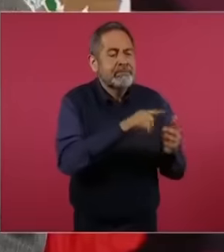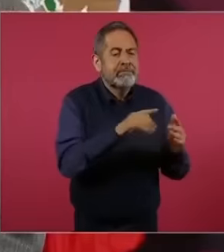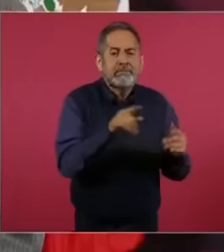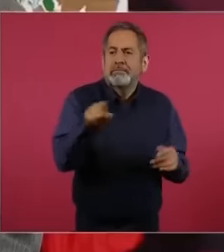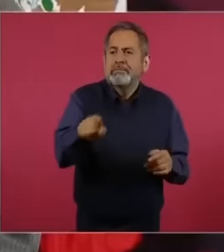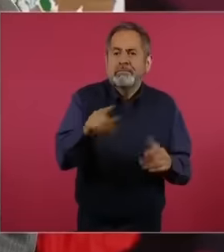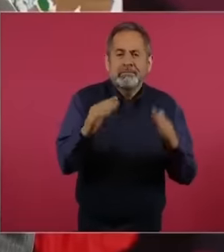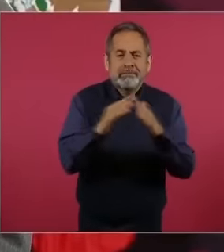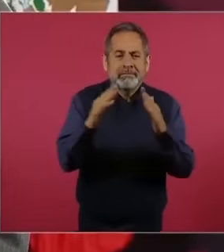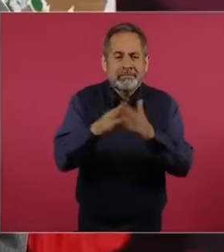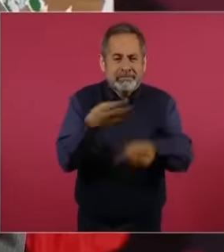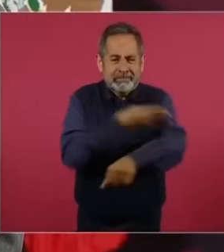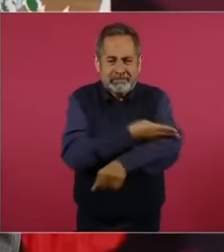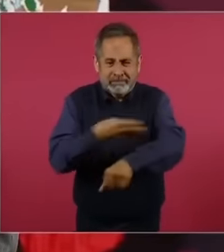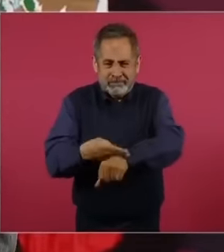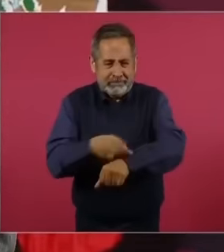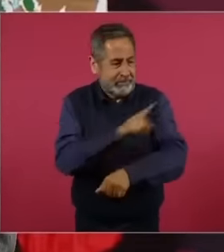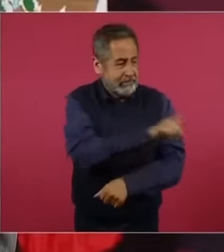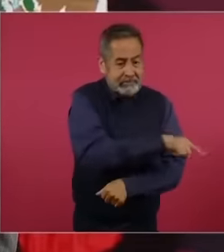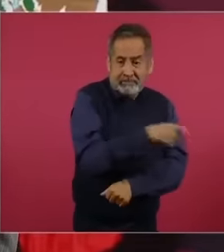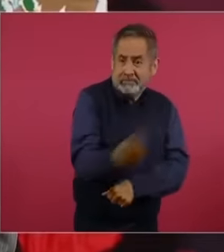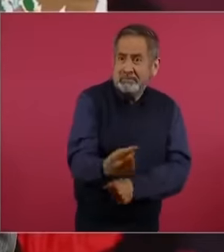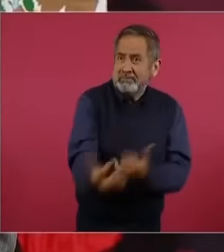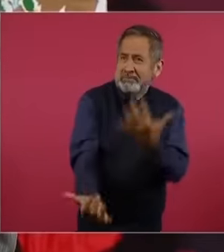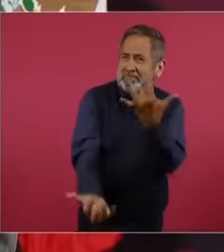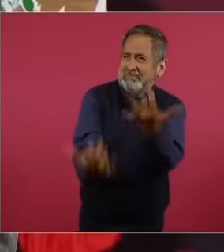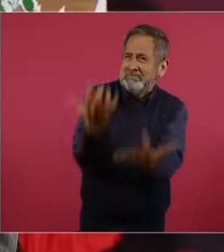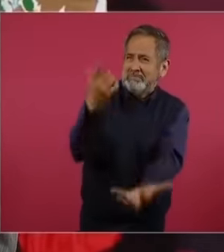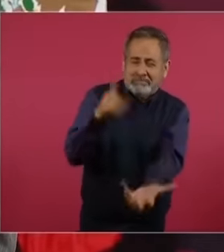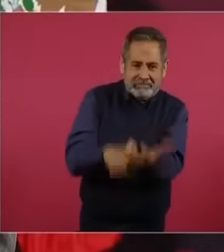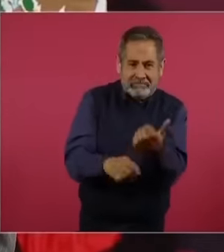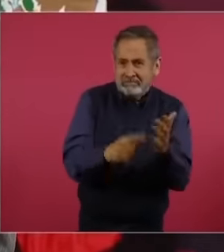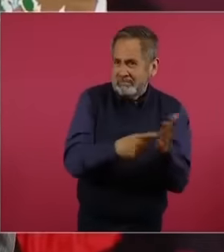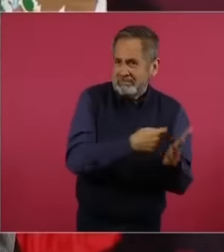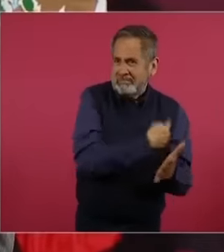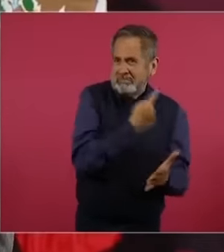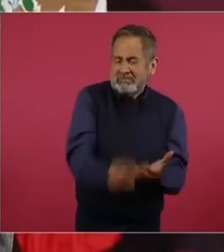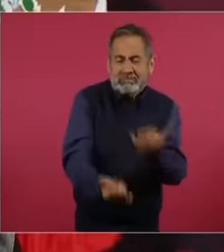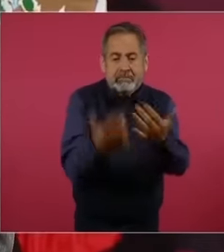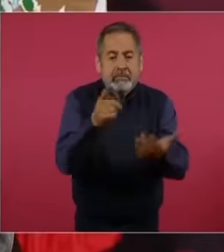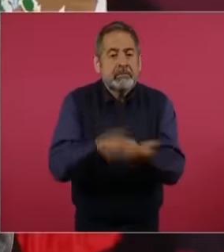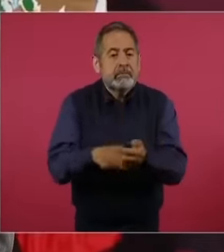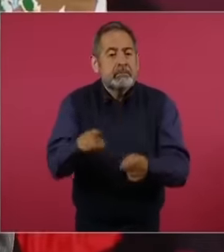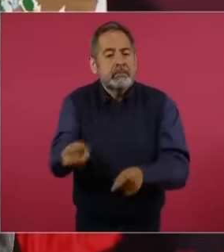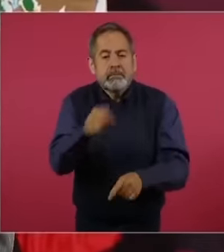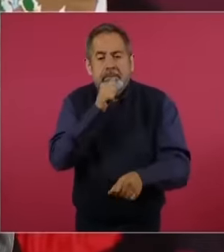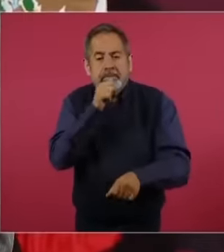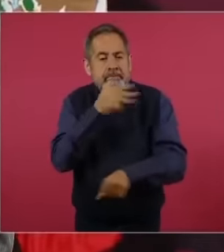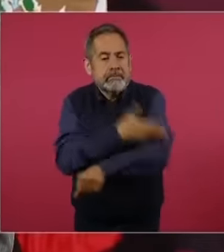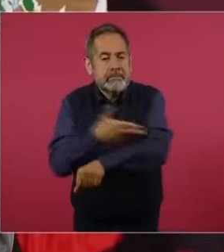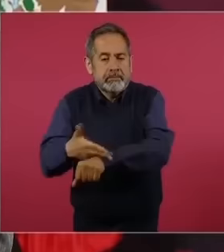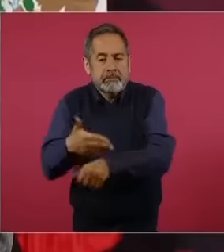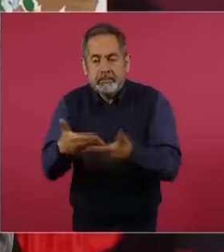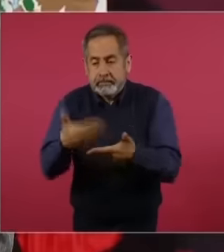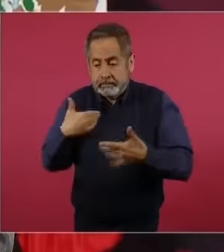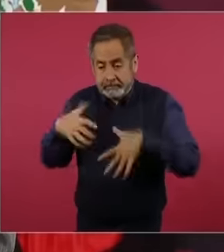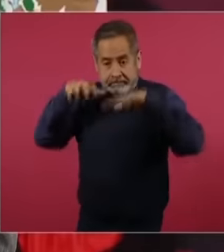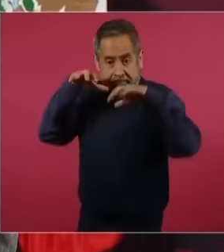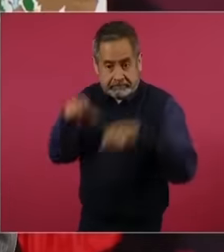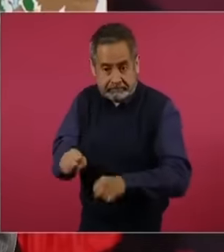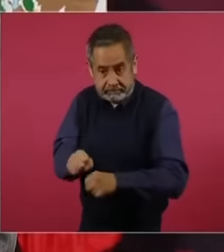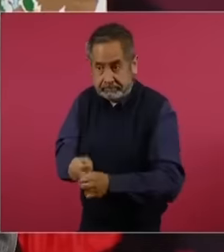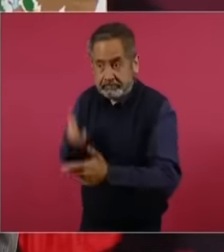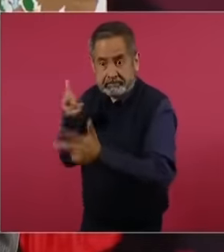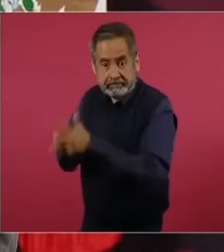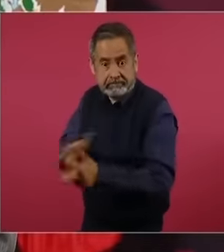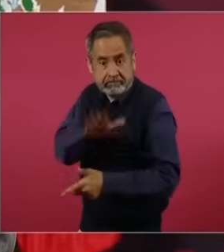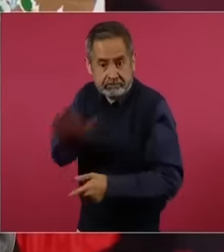murder of Francisco and Madero before the coup before they murdered the apostle of